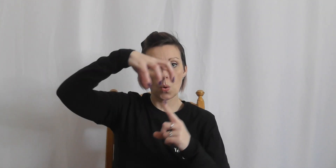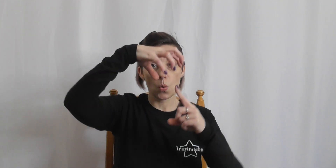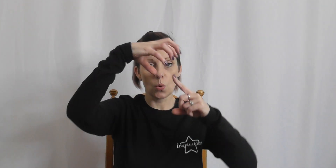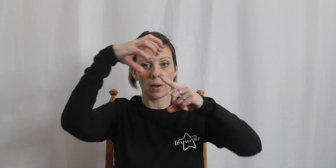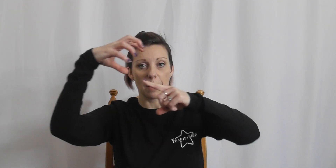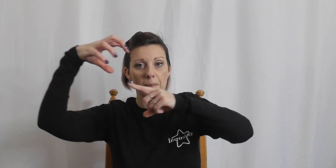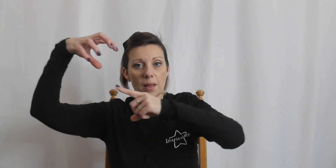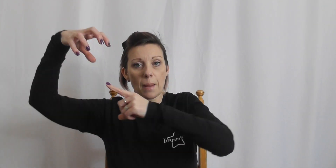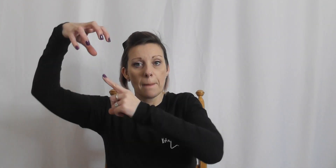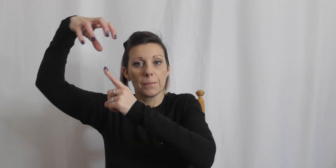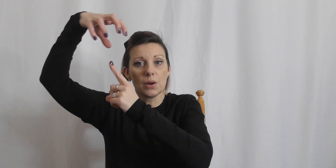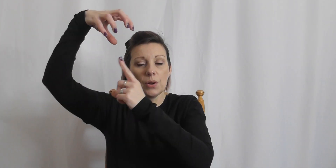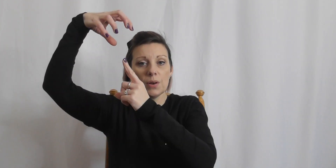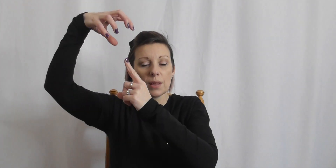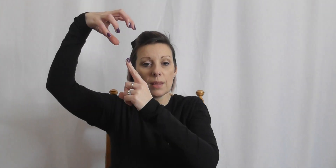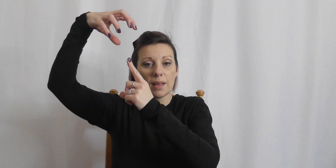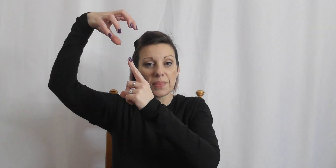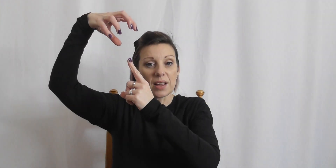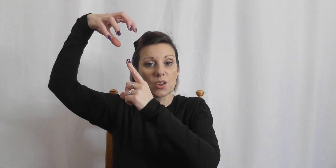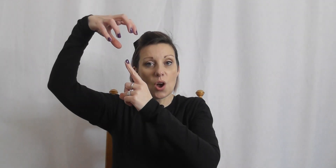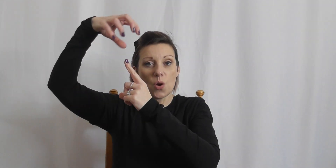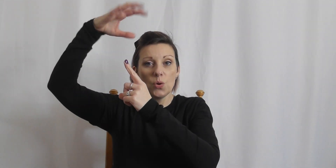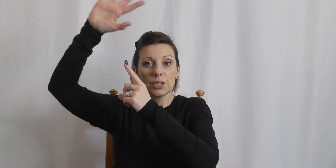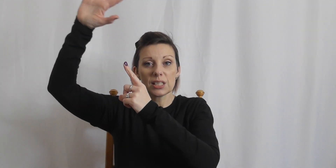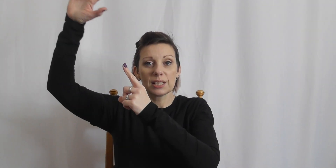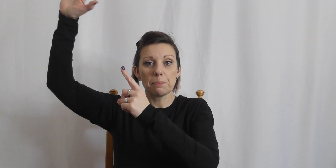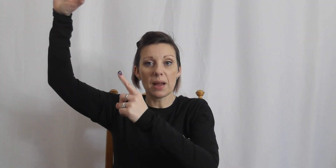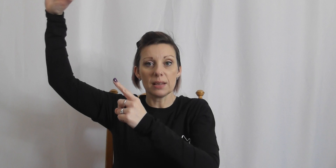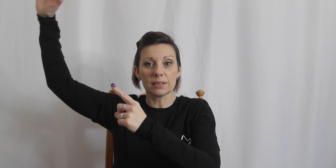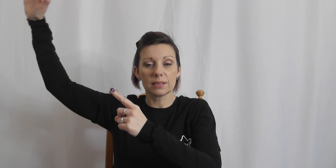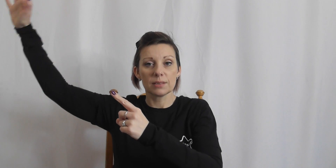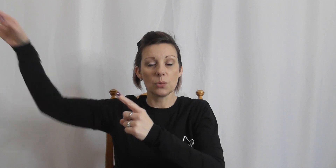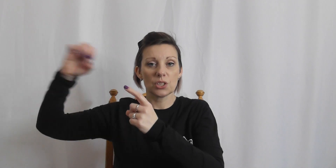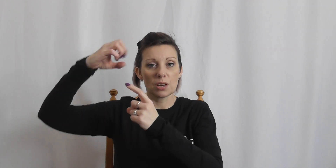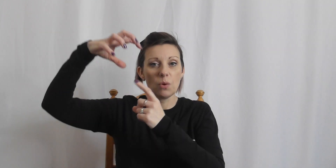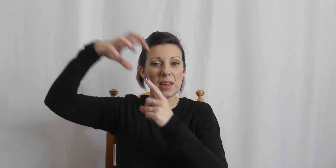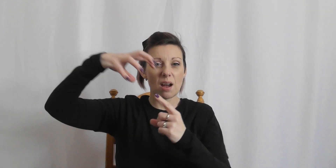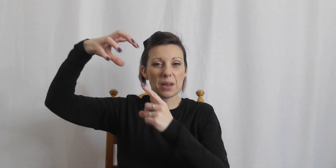all the way up, balloon. That could go to space, so we're just gonna when we get up here we're